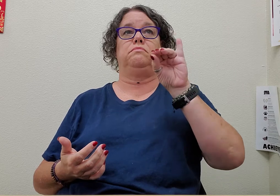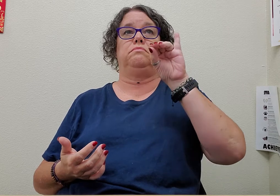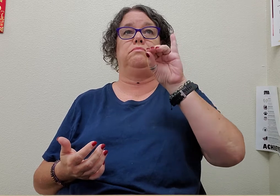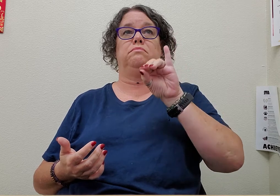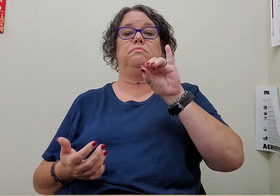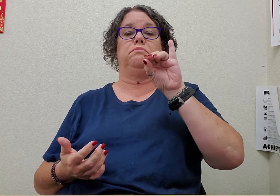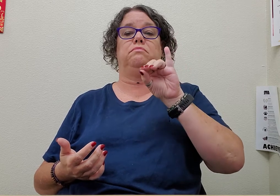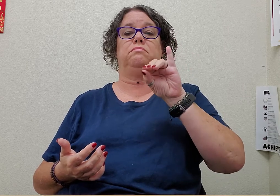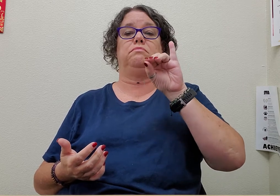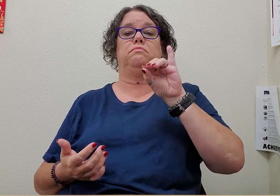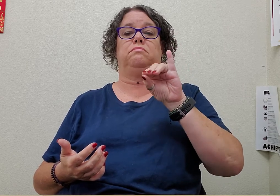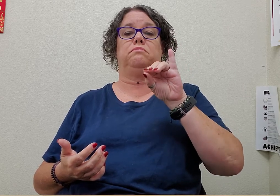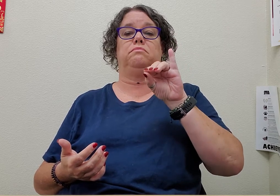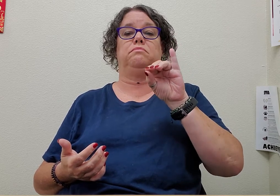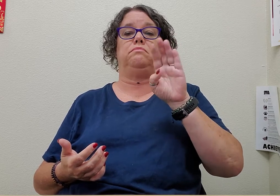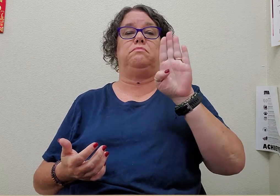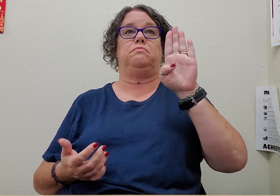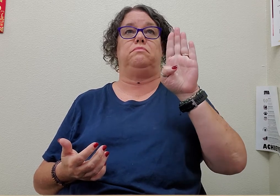Oakland Berkeley